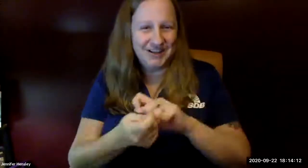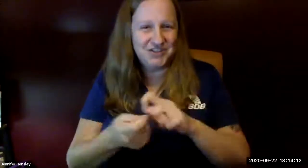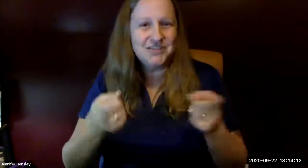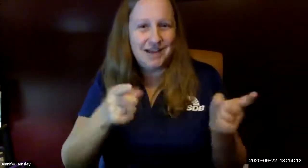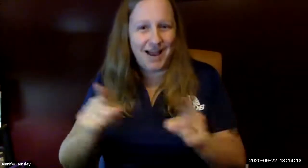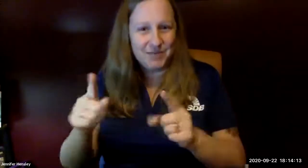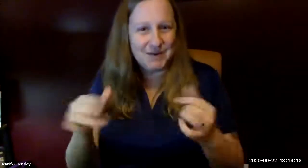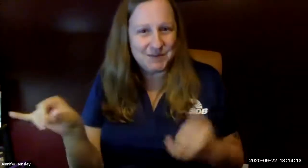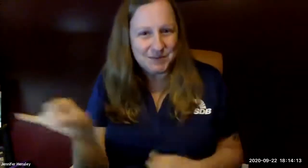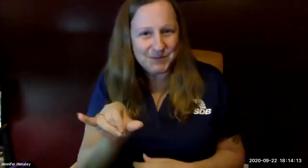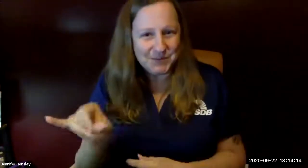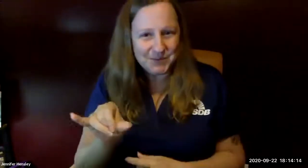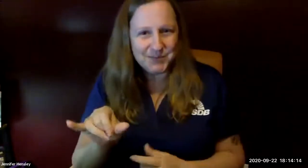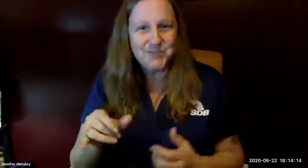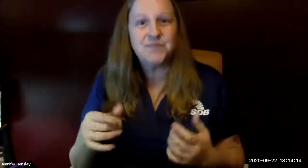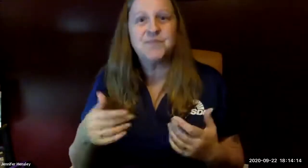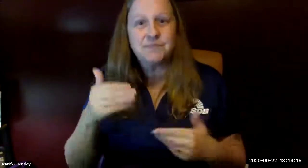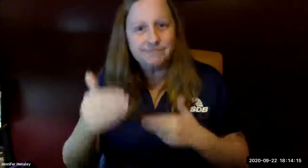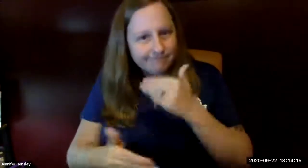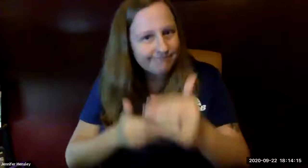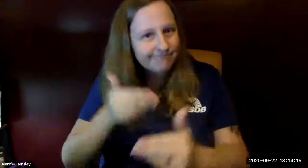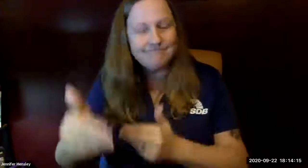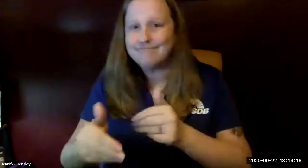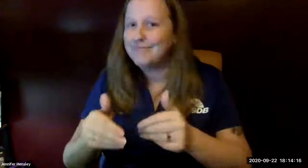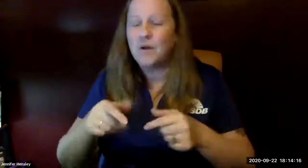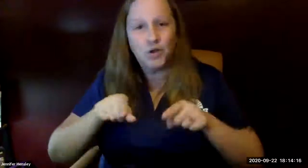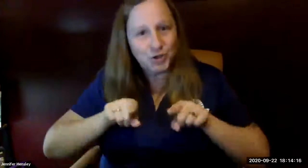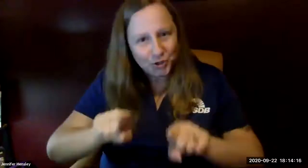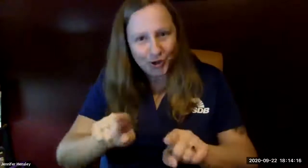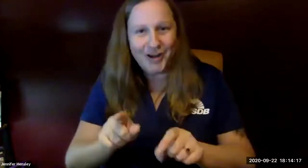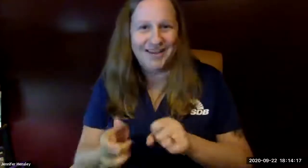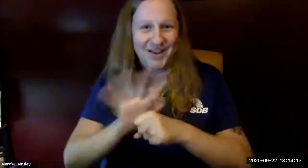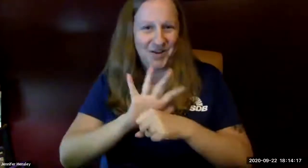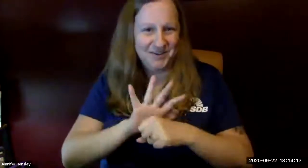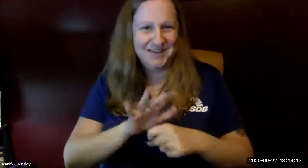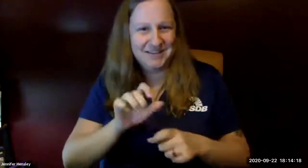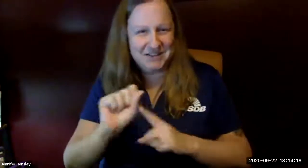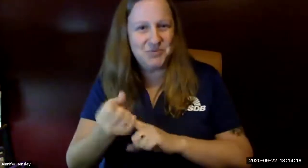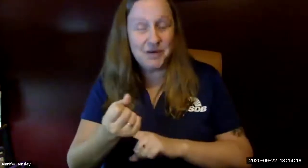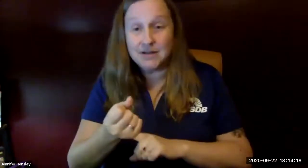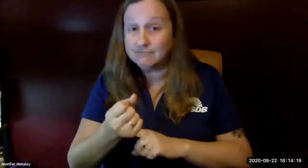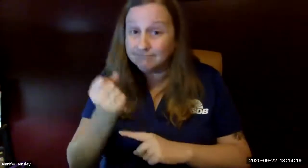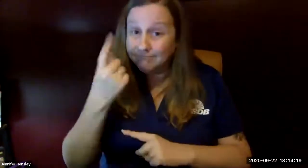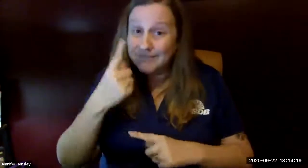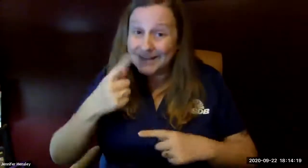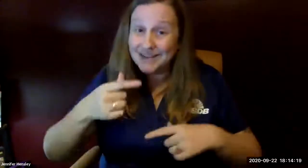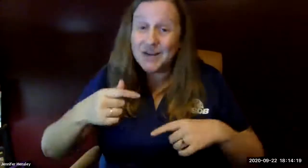has been a unique transitional change happening across the strait